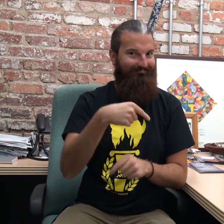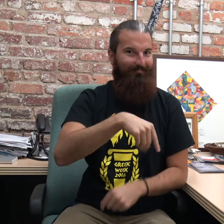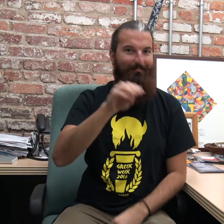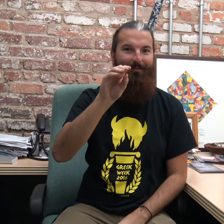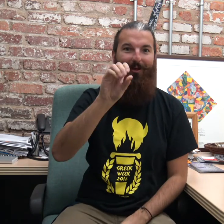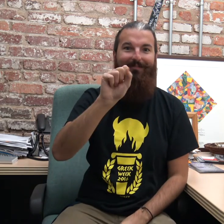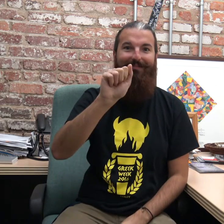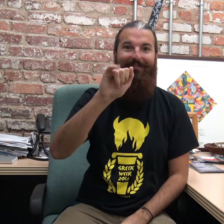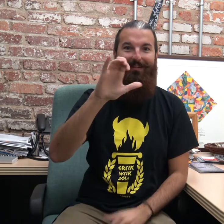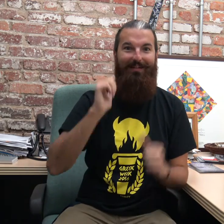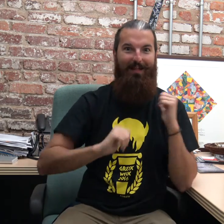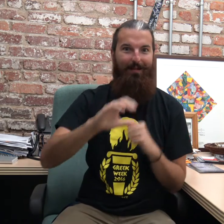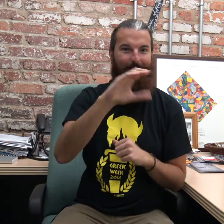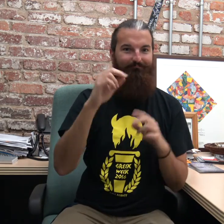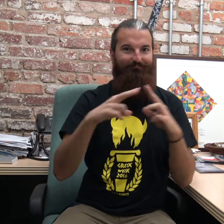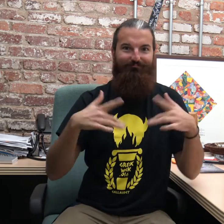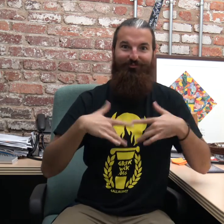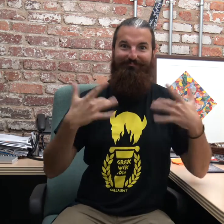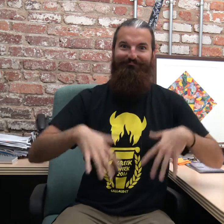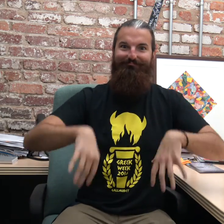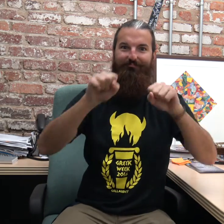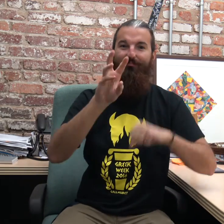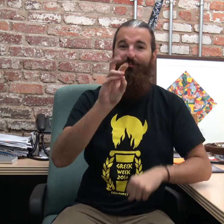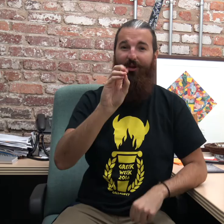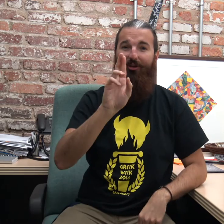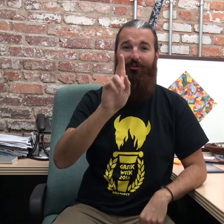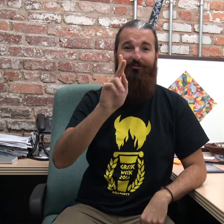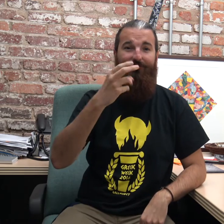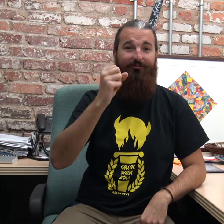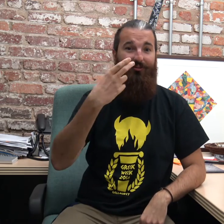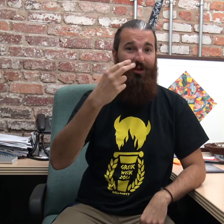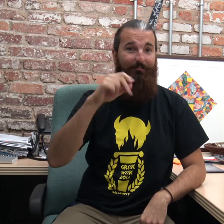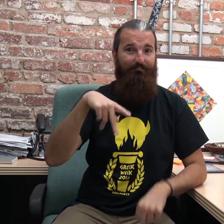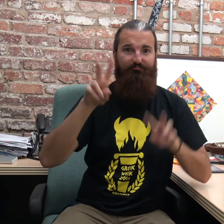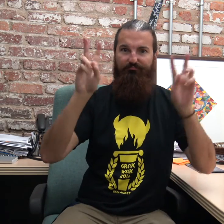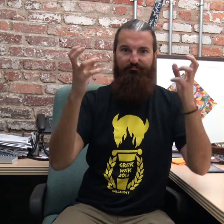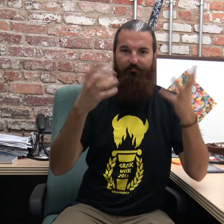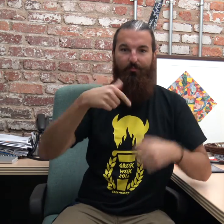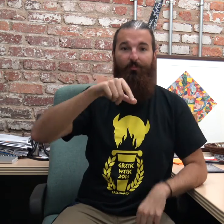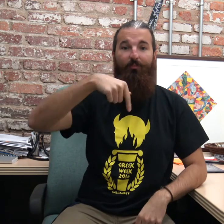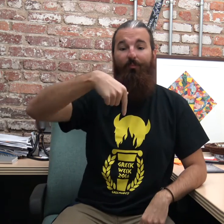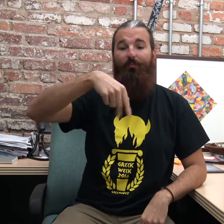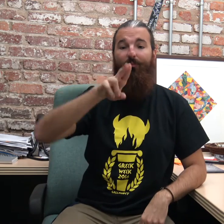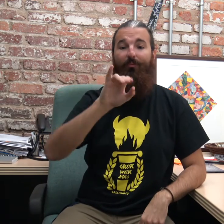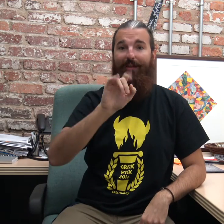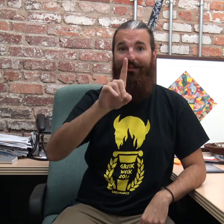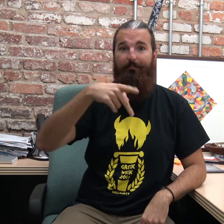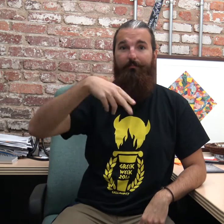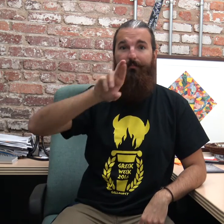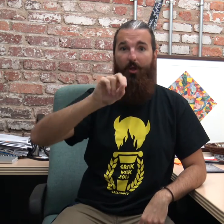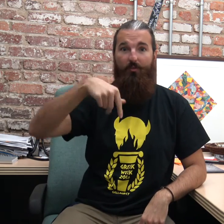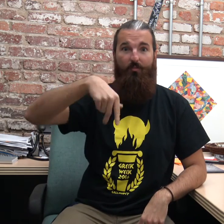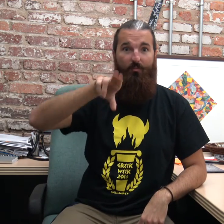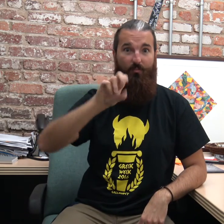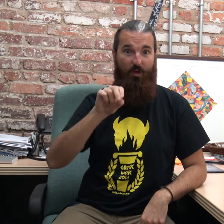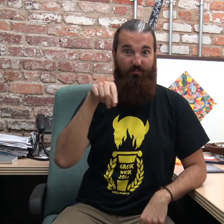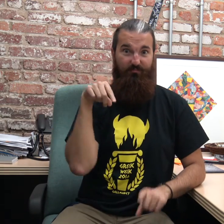That's why Mosaic Theater Company is very excited to host a workshop called "Quid Pro Quo".